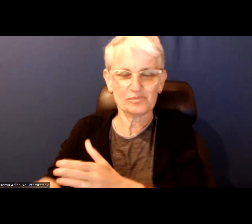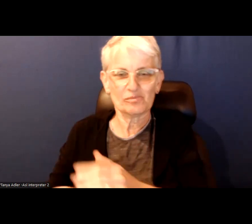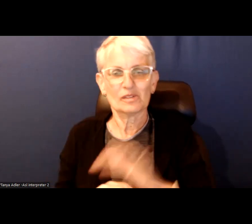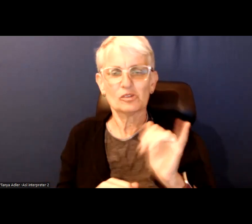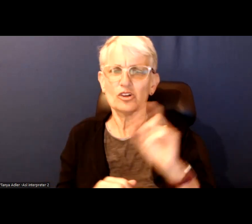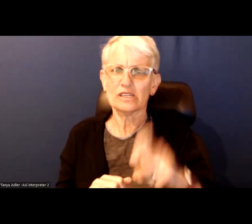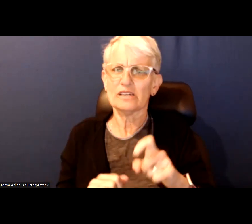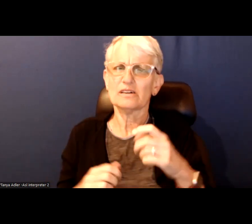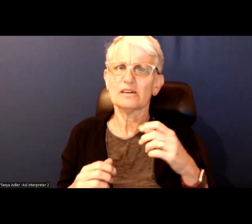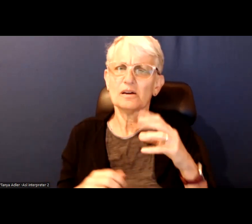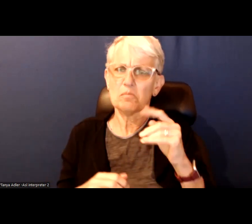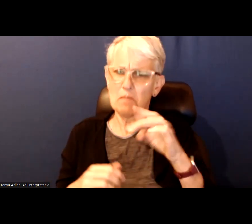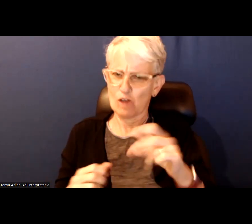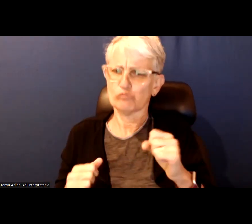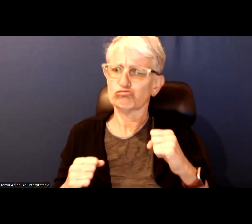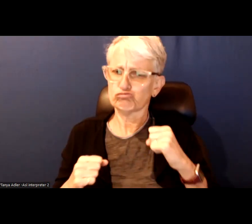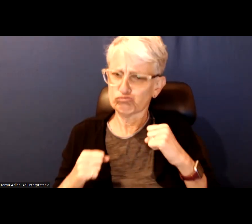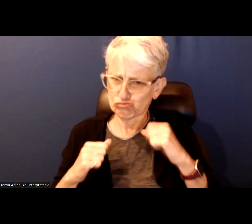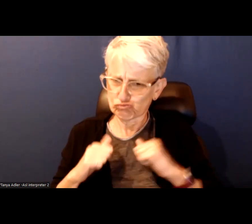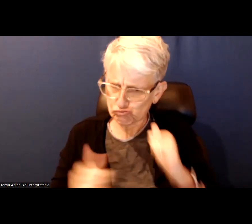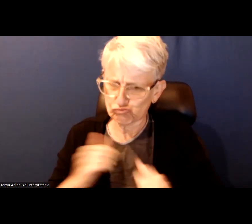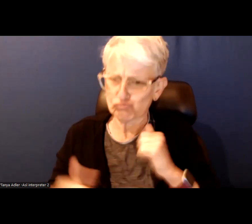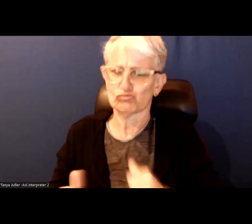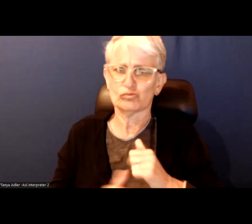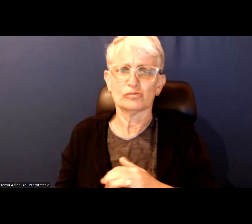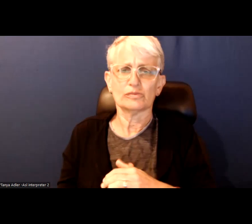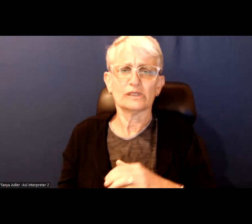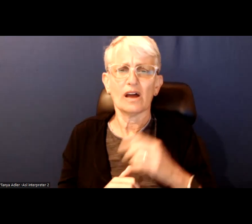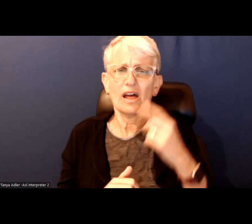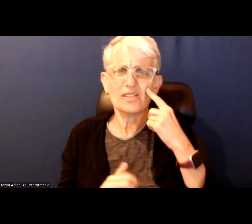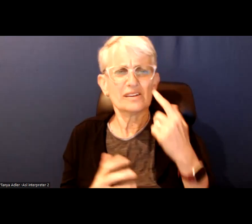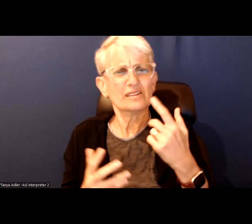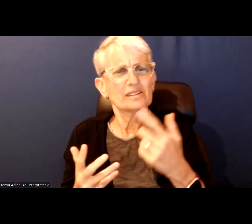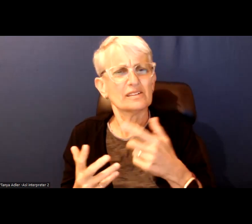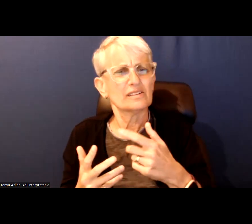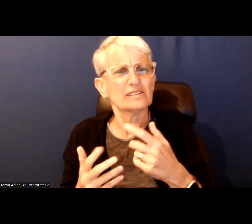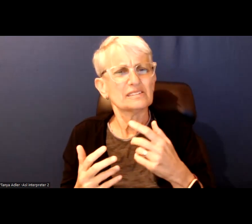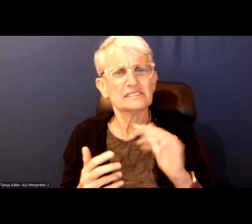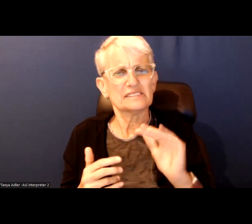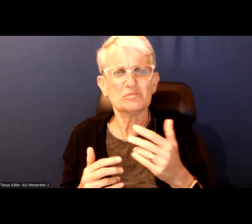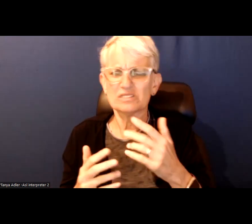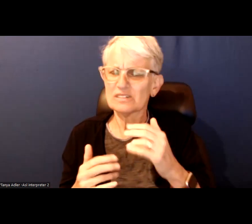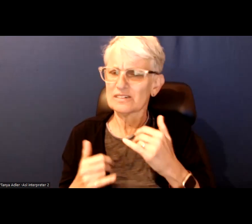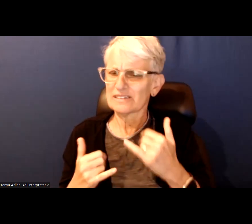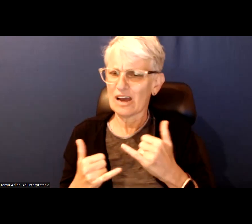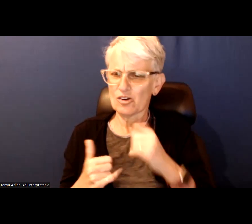I think there is a sense that things are not working the way they should for the majority